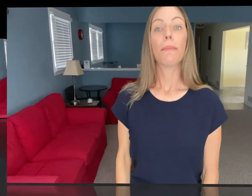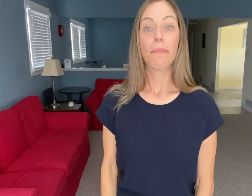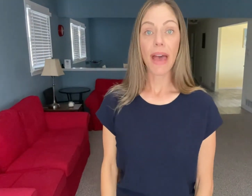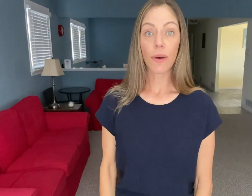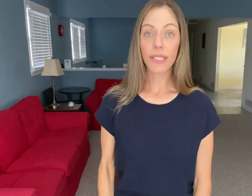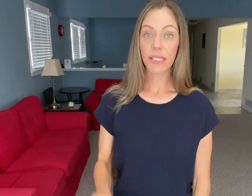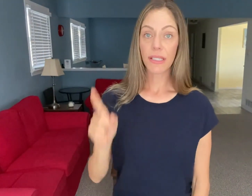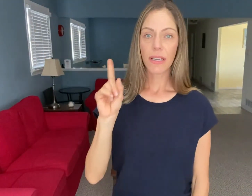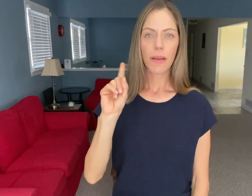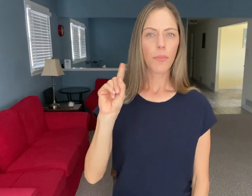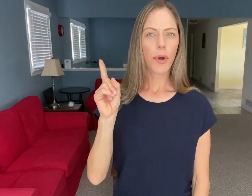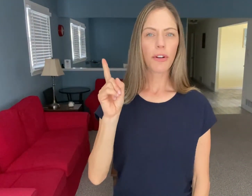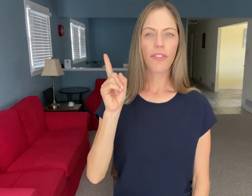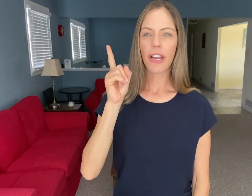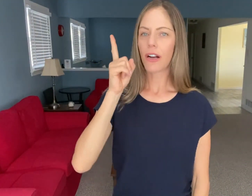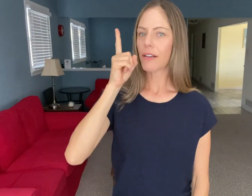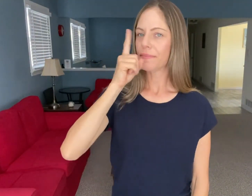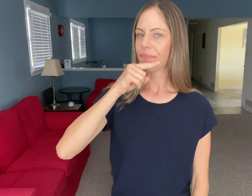MOUSE pointer finger